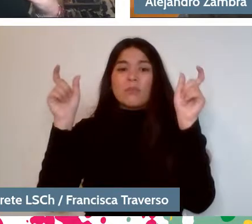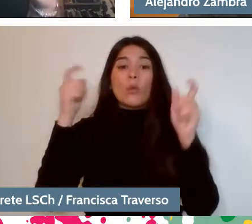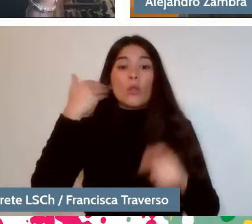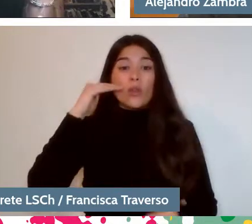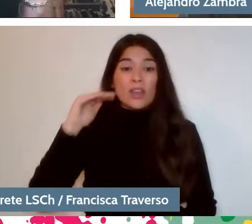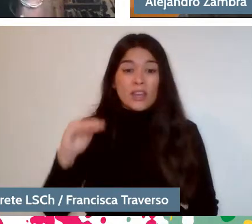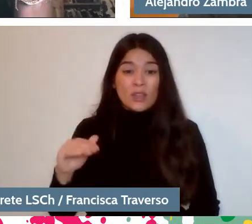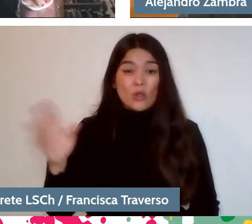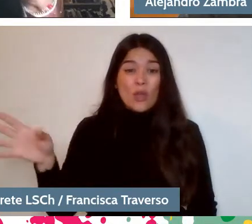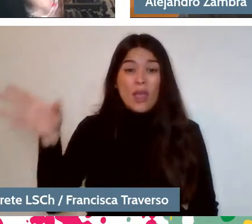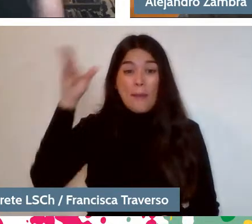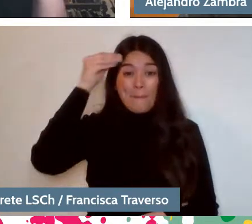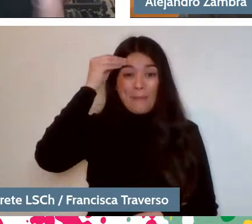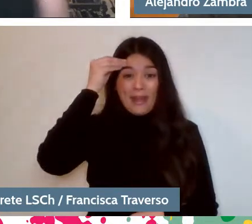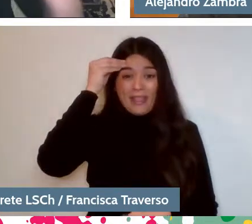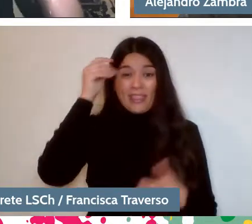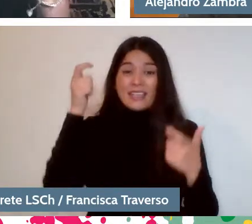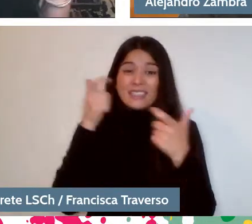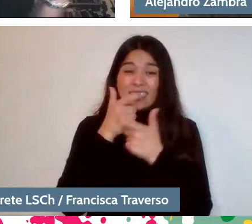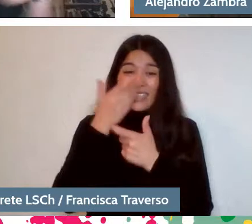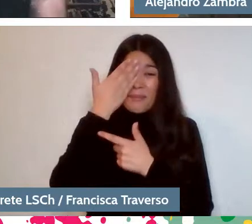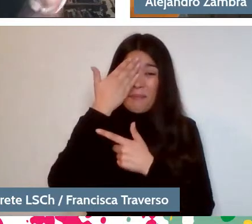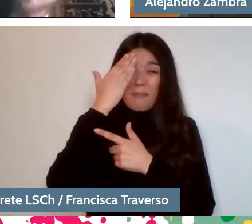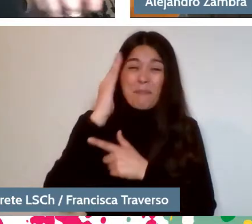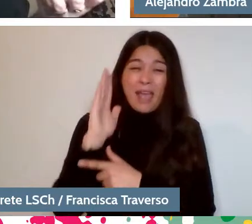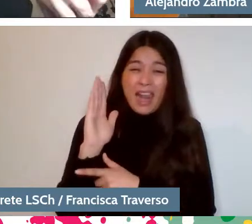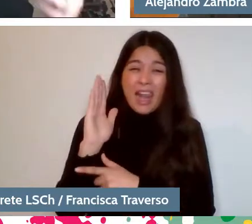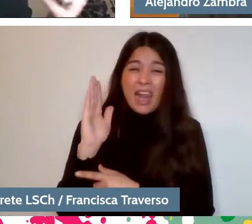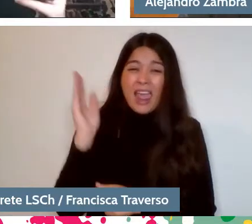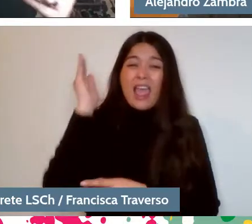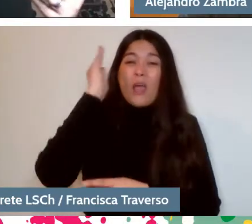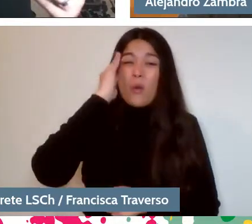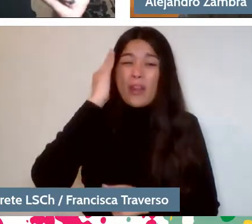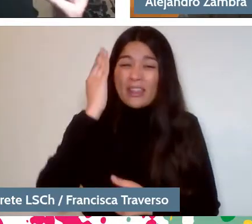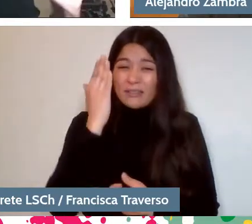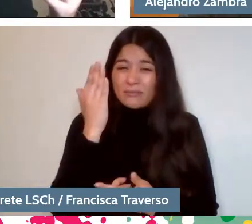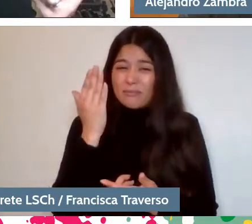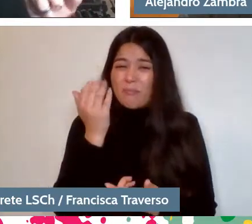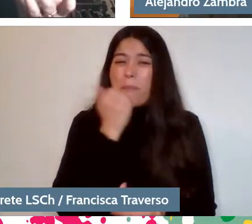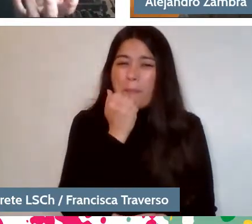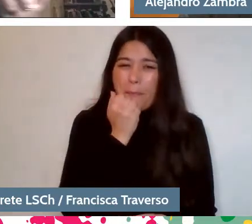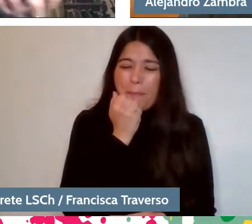they learn it wrong, they remember it wrong and that makes it even funnier... And that makes it even funnier, yes.